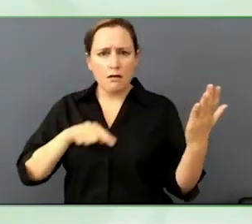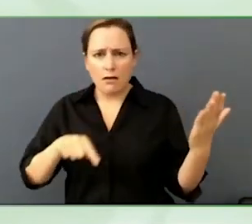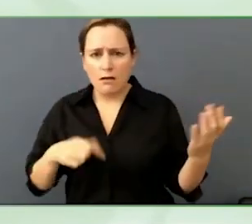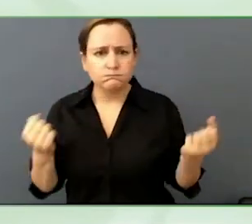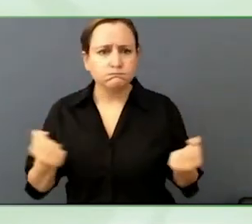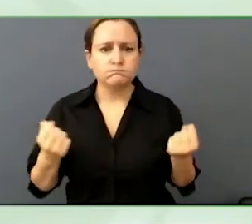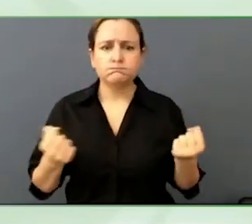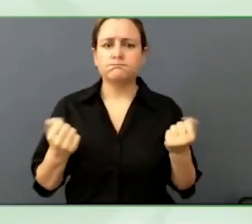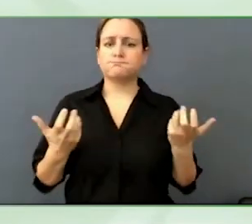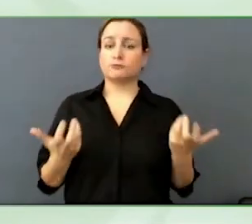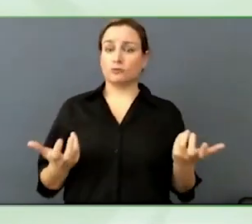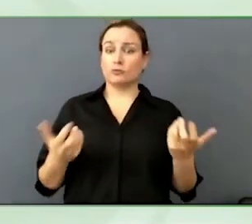information really quickly.